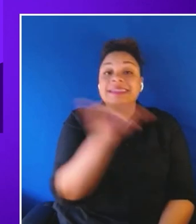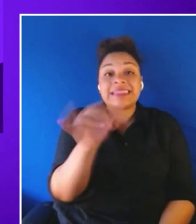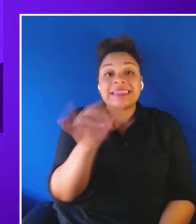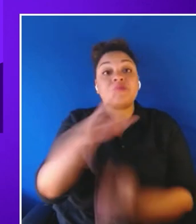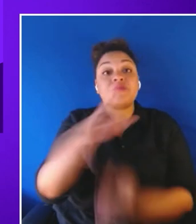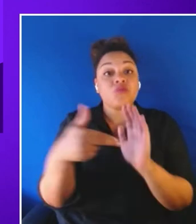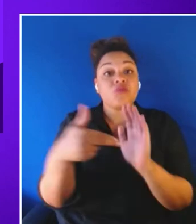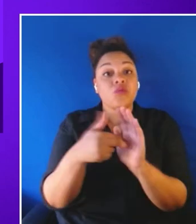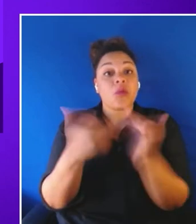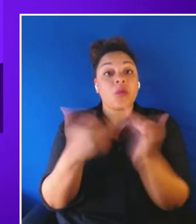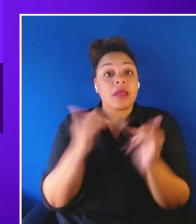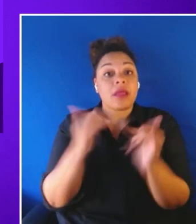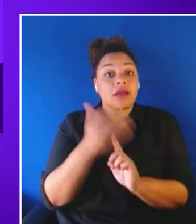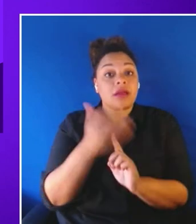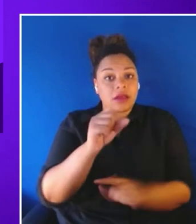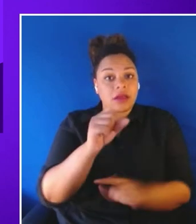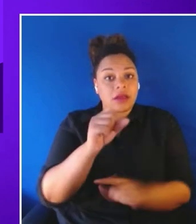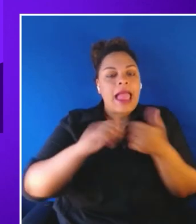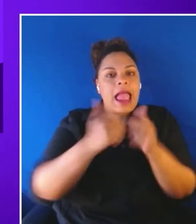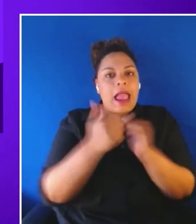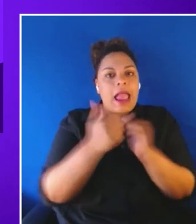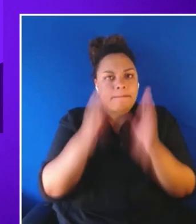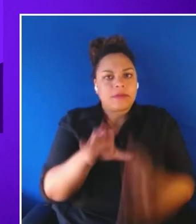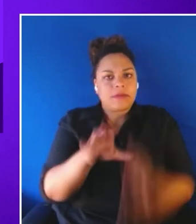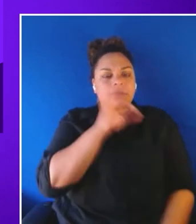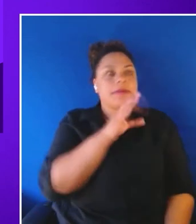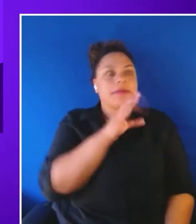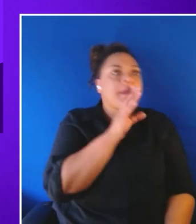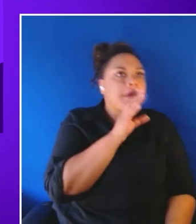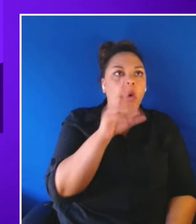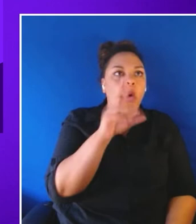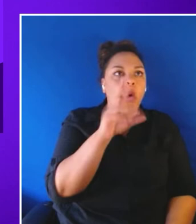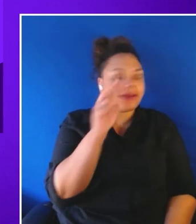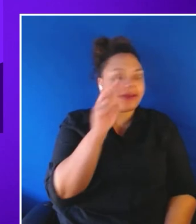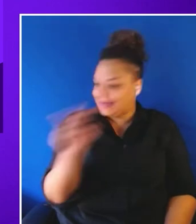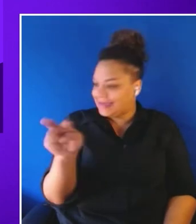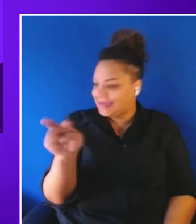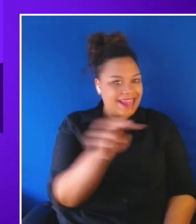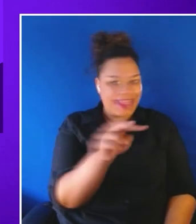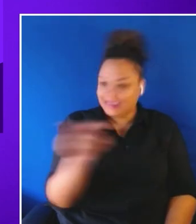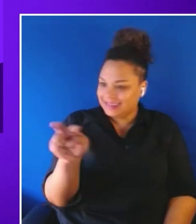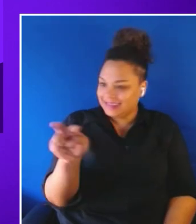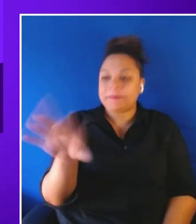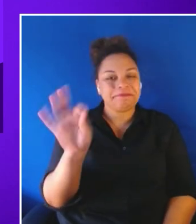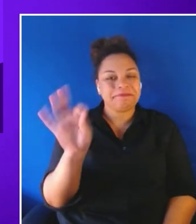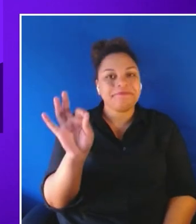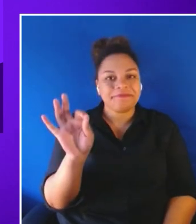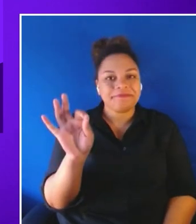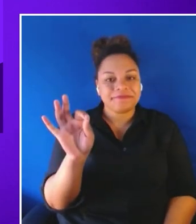how the person can select the option is using gaze input. Accessibility is about giving alternatives.